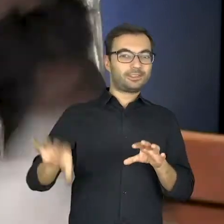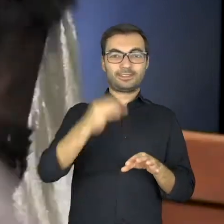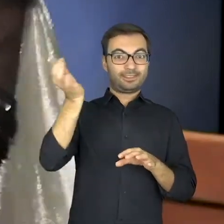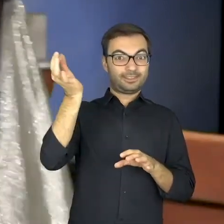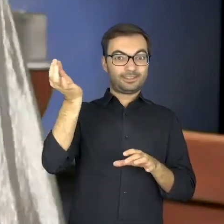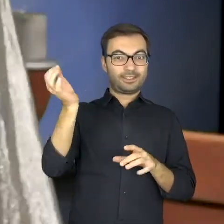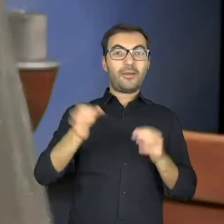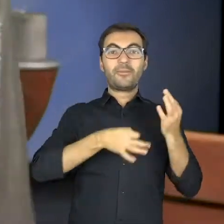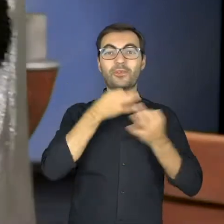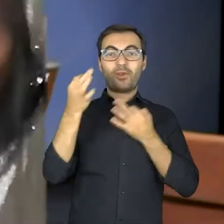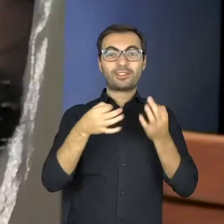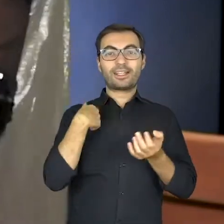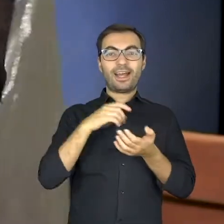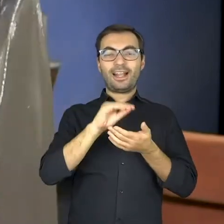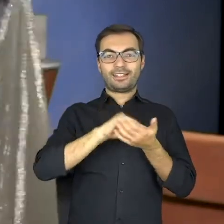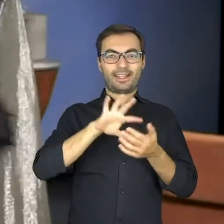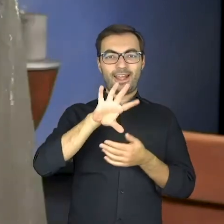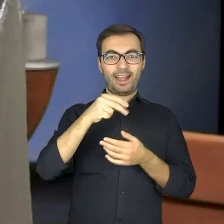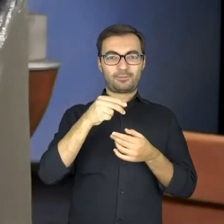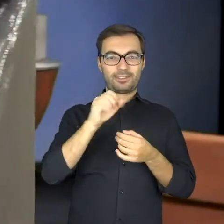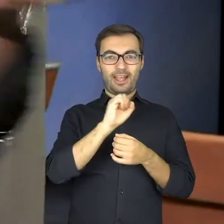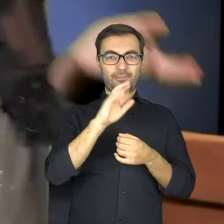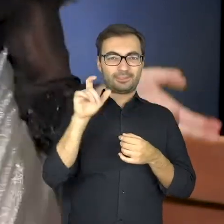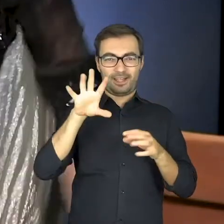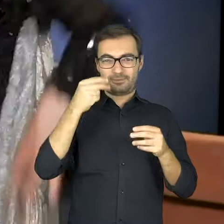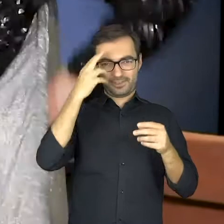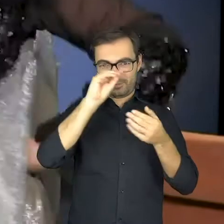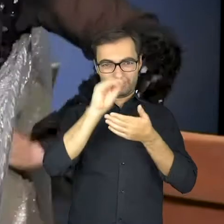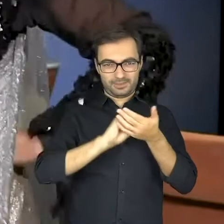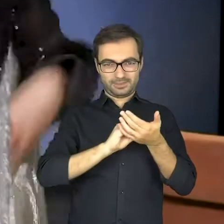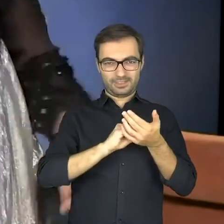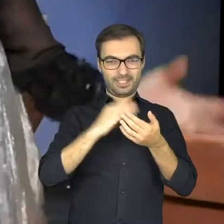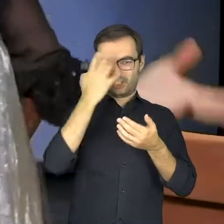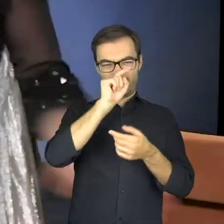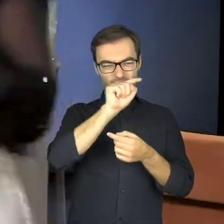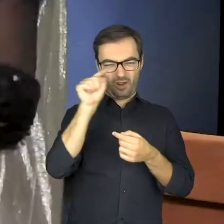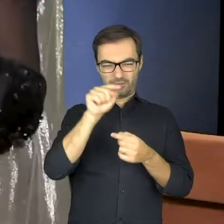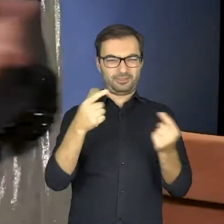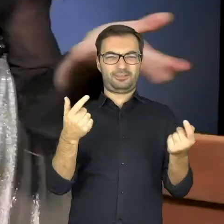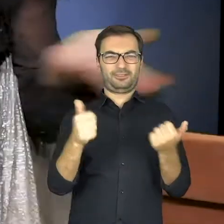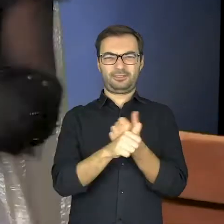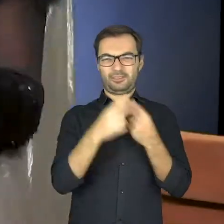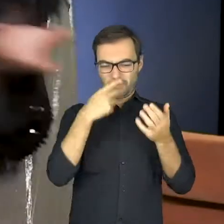which is written in some mysterious alphabet. There are only black dots. I can’t understand anything.